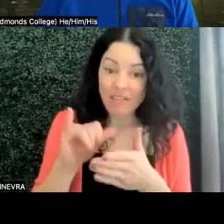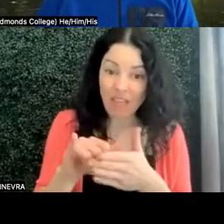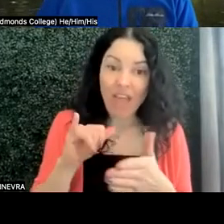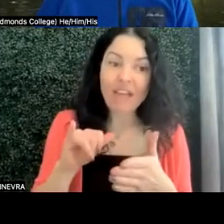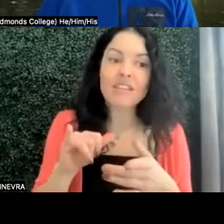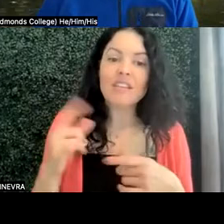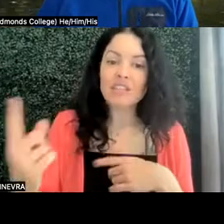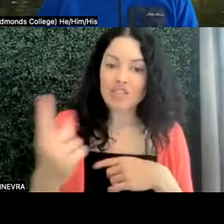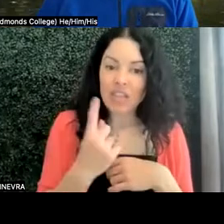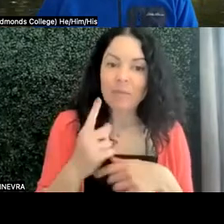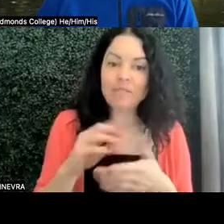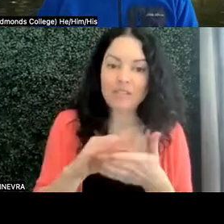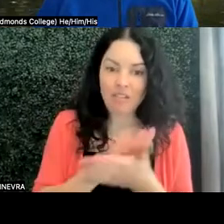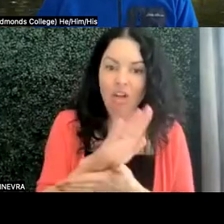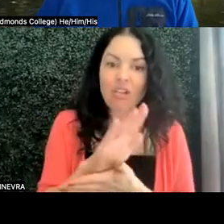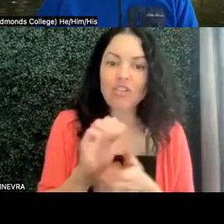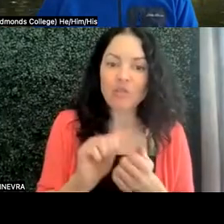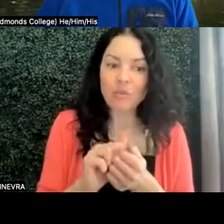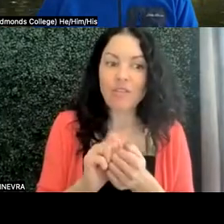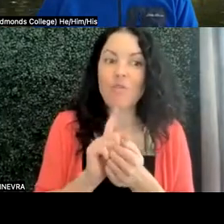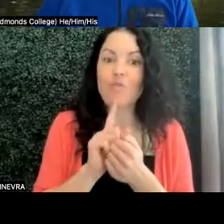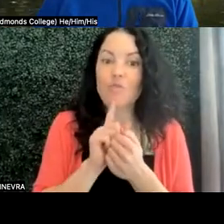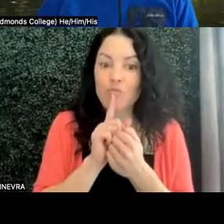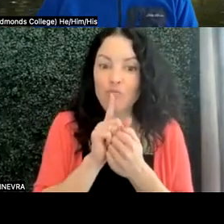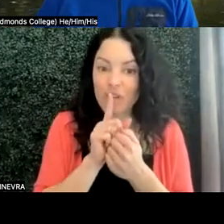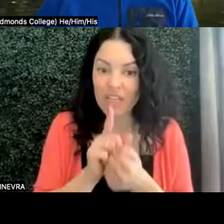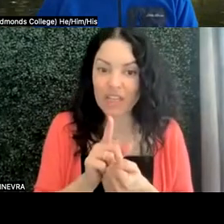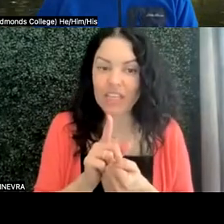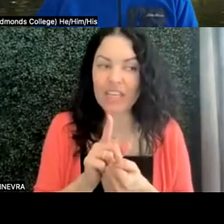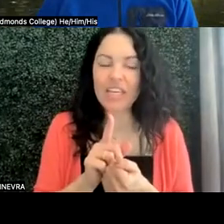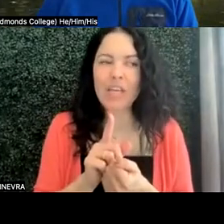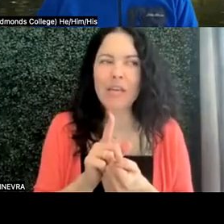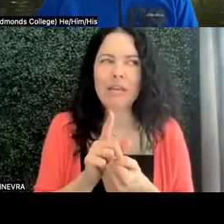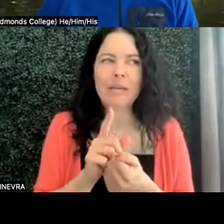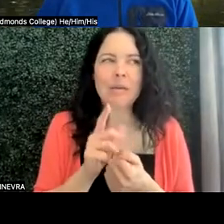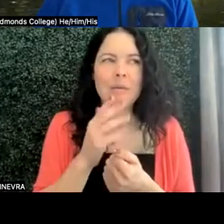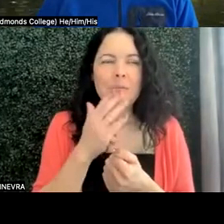with really, really poor--